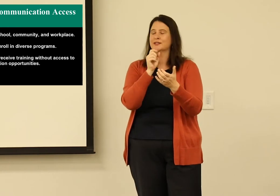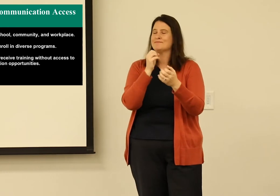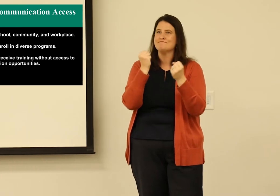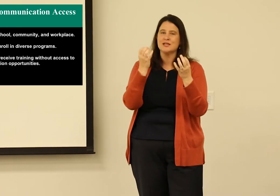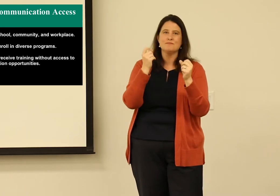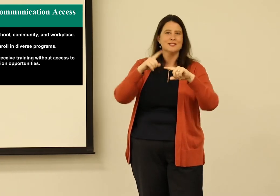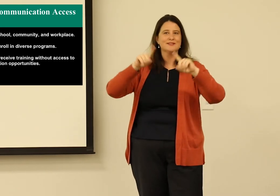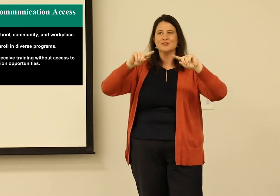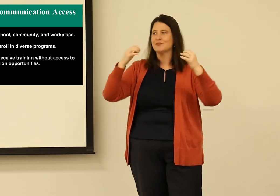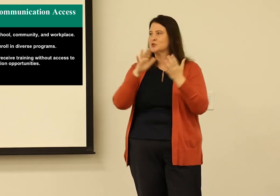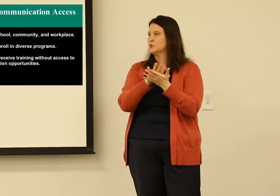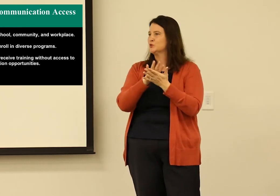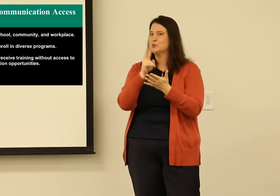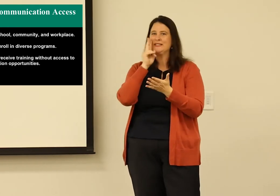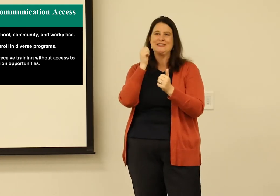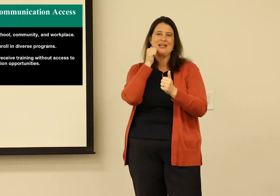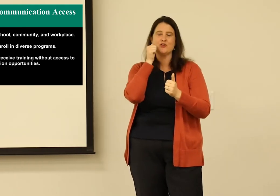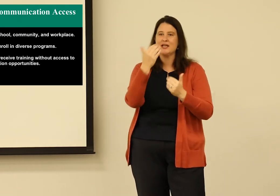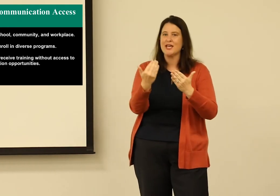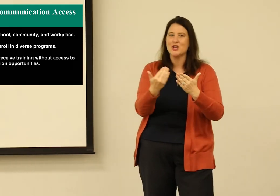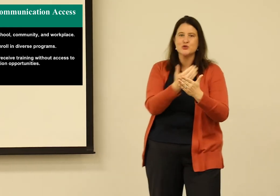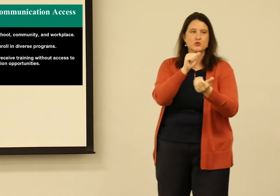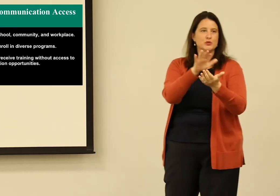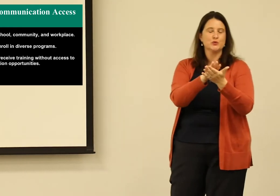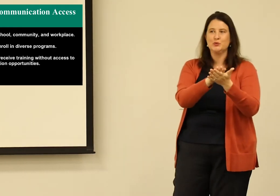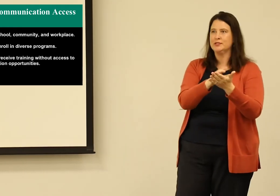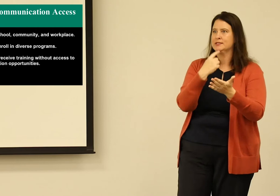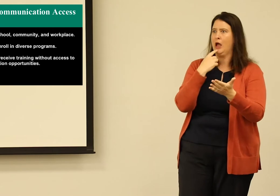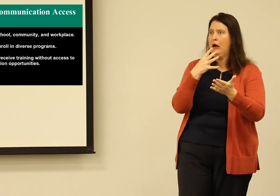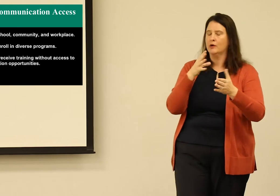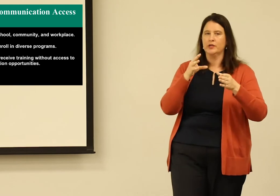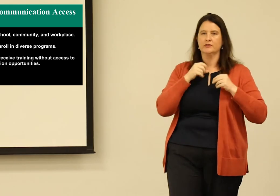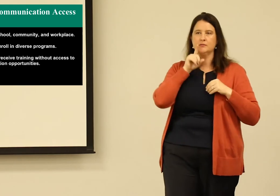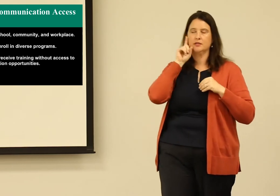It's not just that they're at schools for the deaf. They have an opportunity to be at whatever school they can be